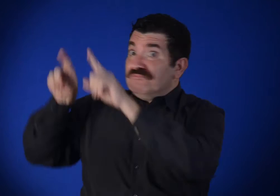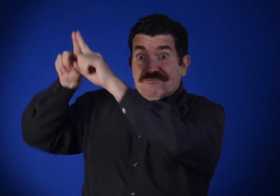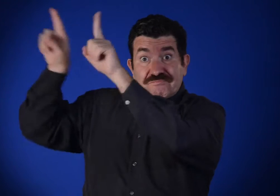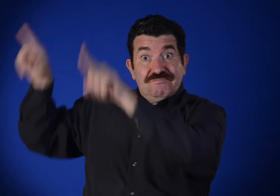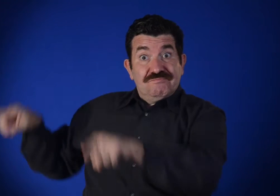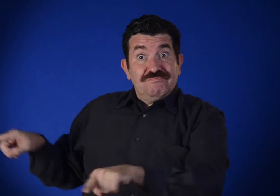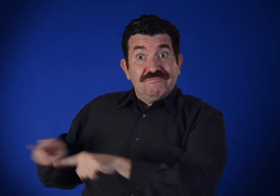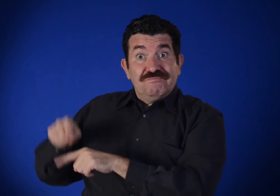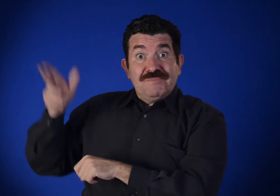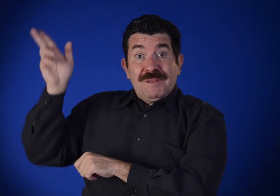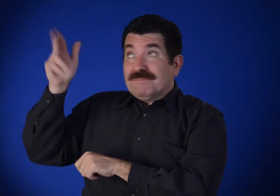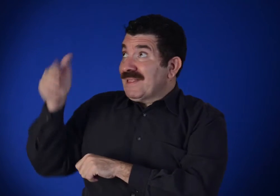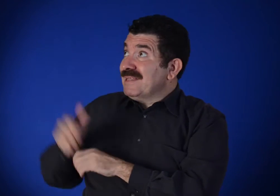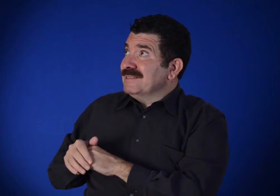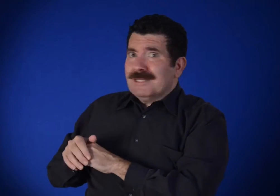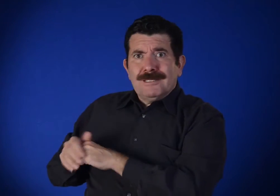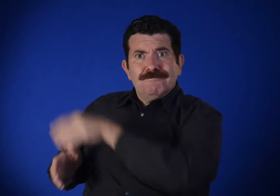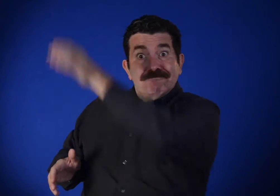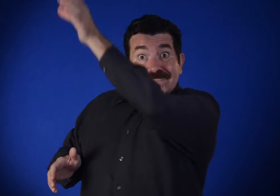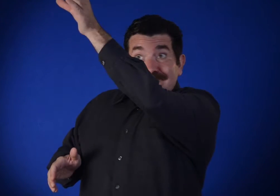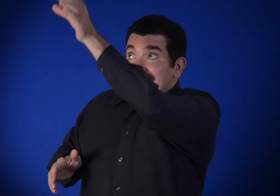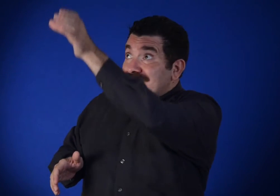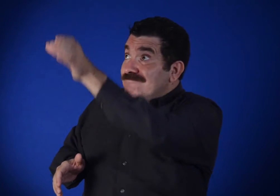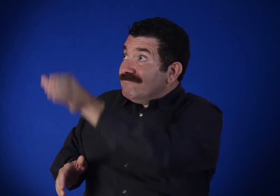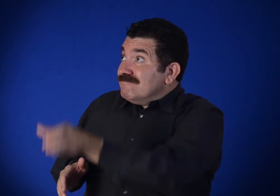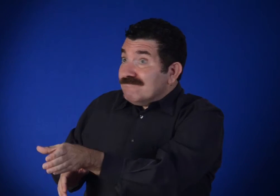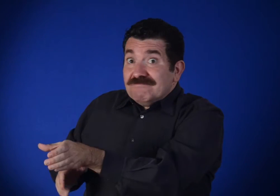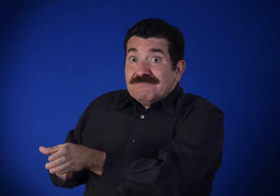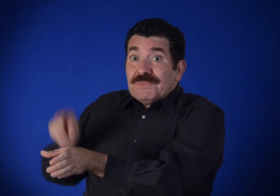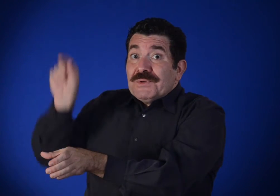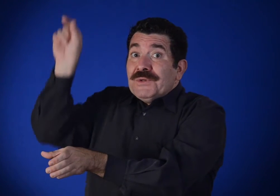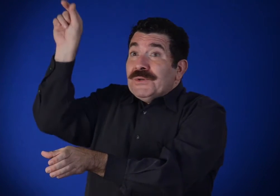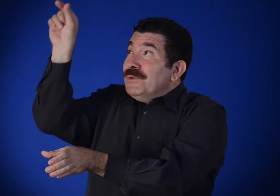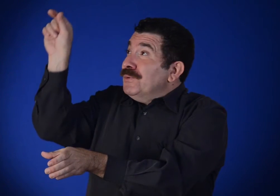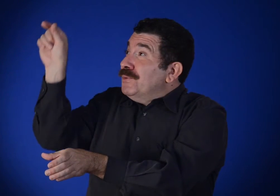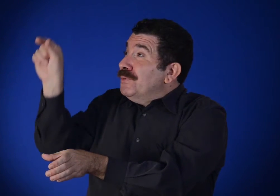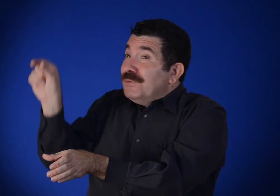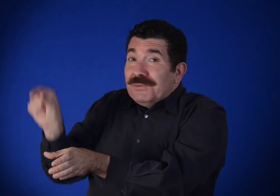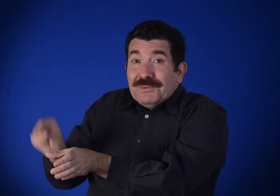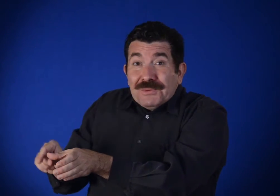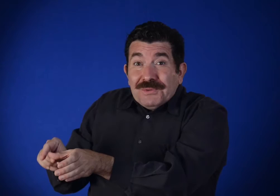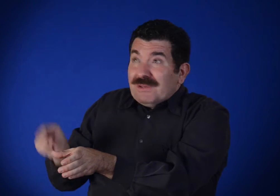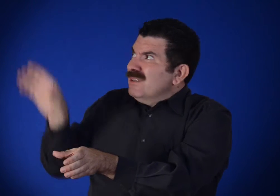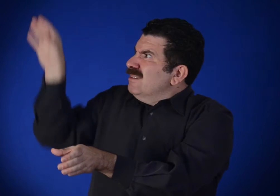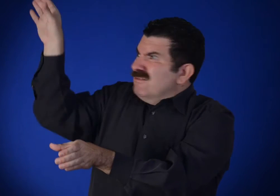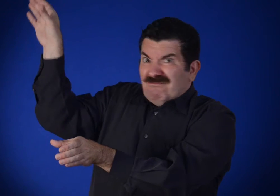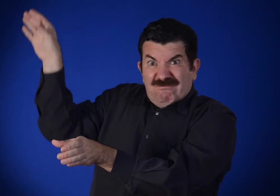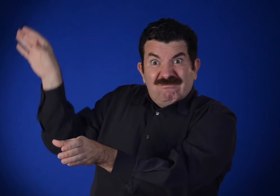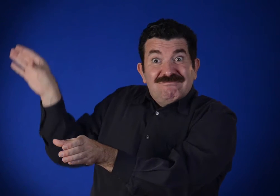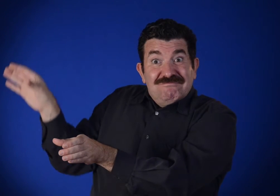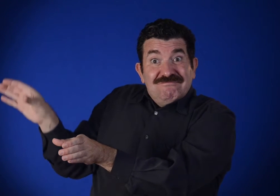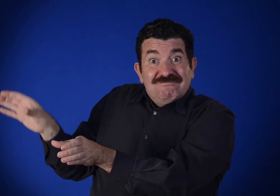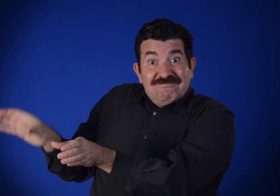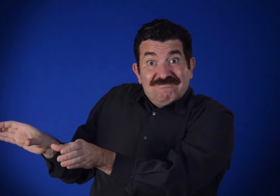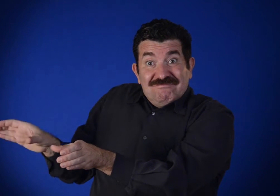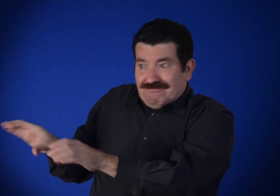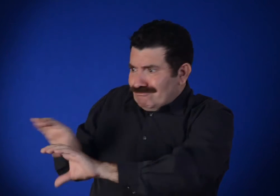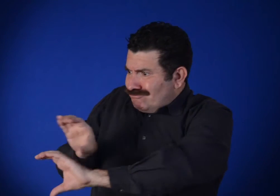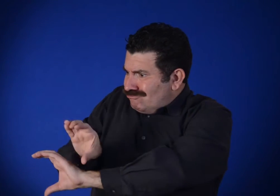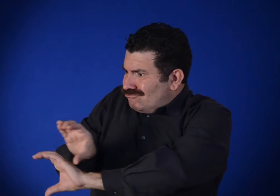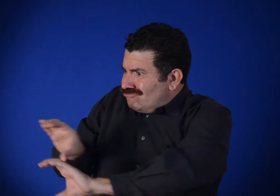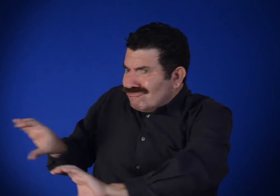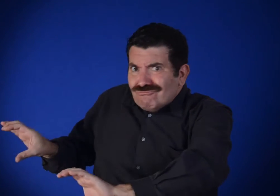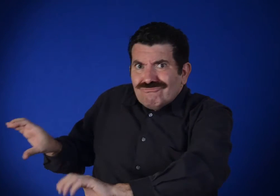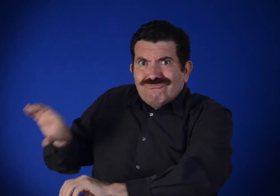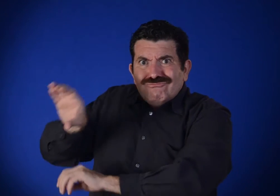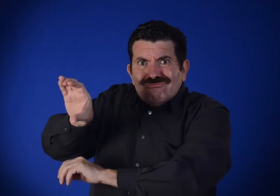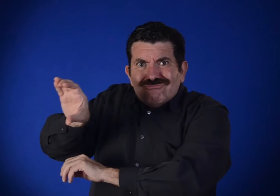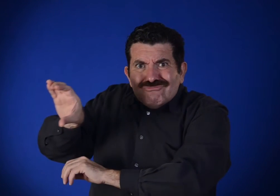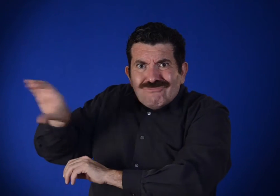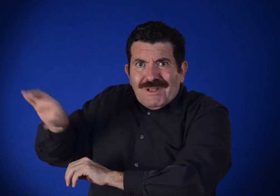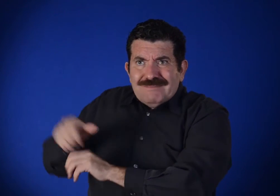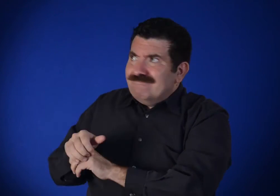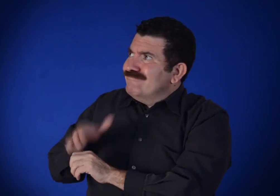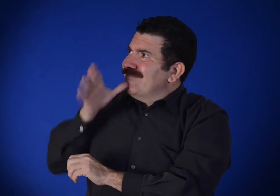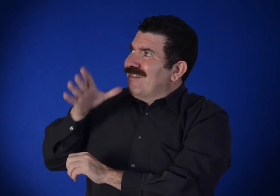The vertical orientation and the bold arrangement of verticals and horizontals in the composition,